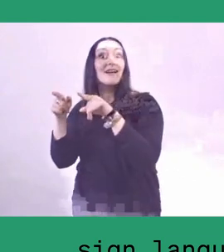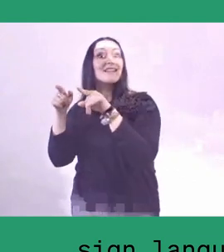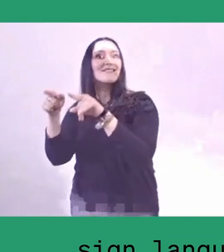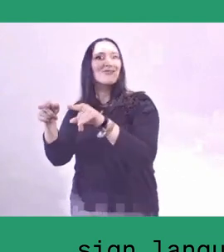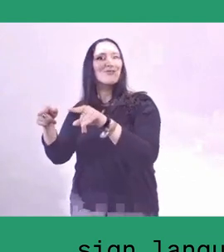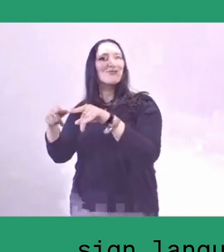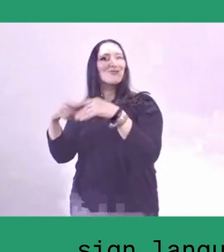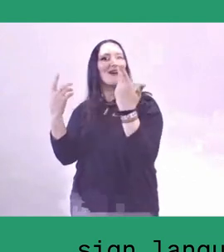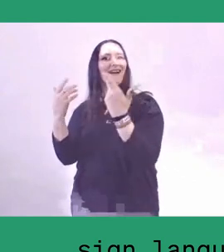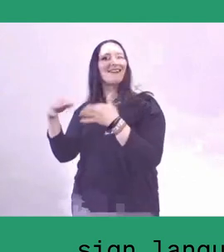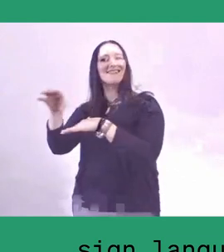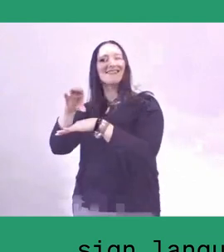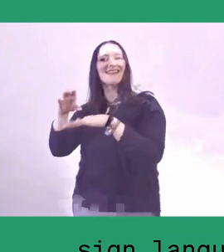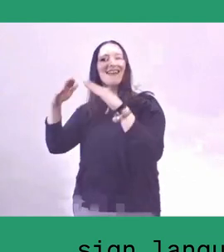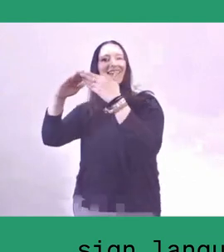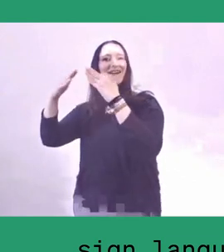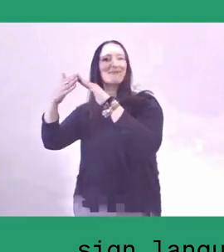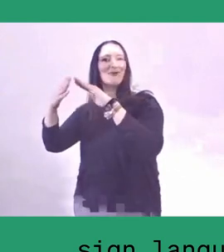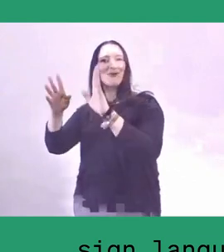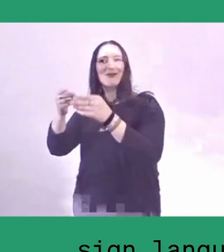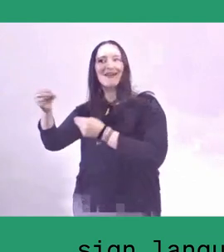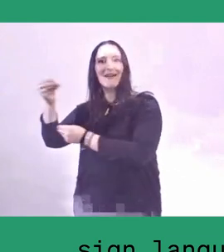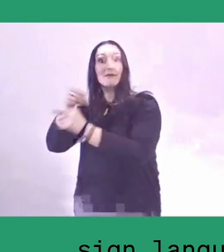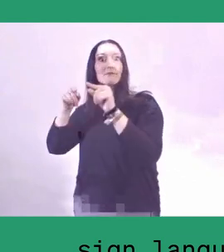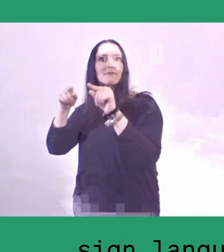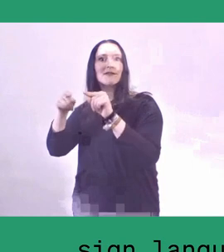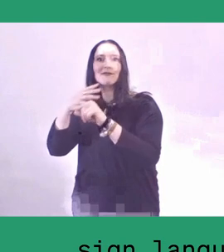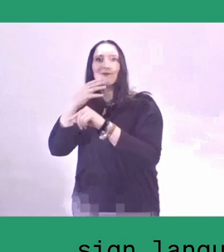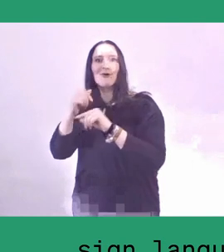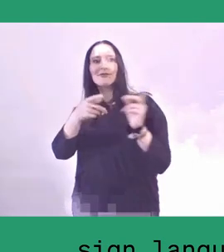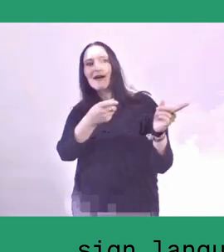by putting a very high value on traditional arts and culture.